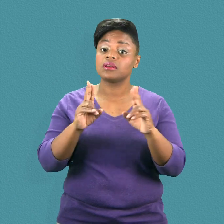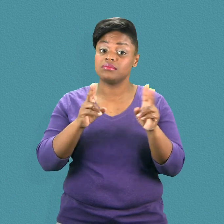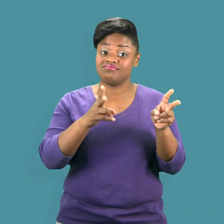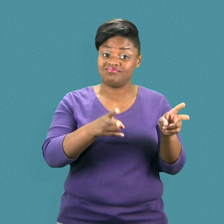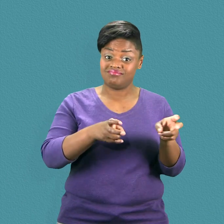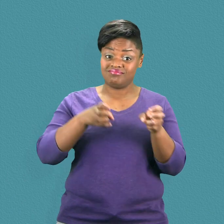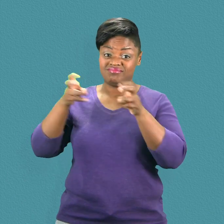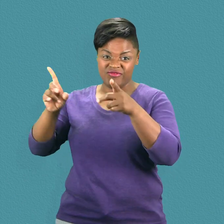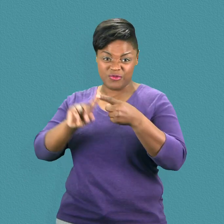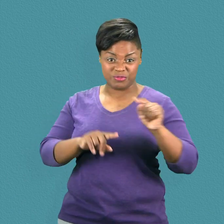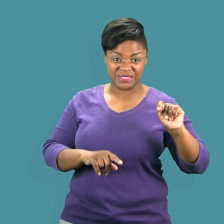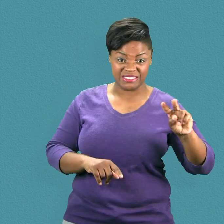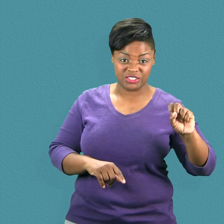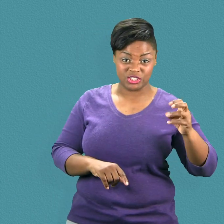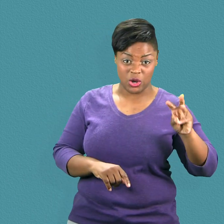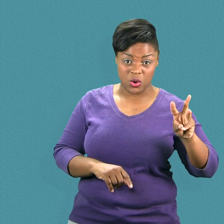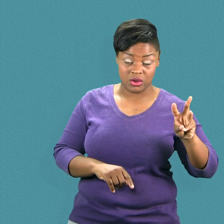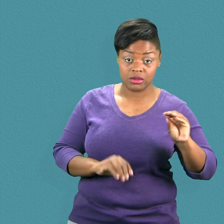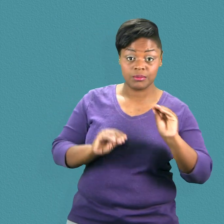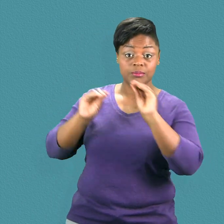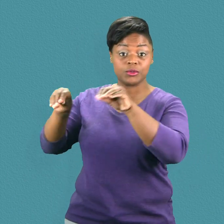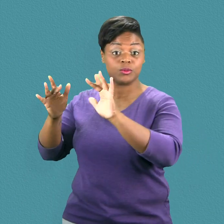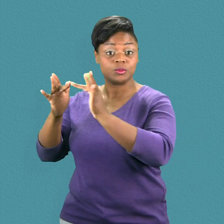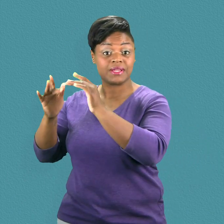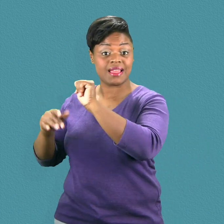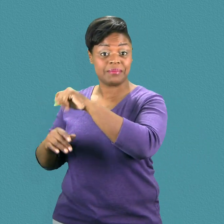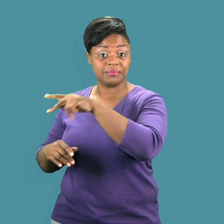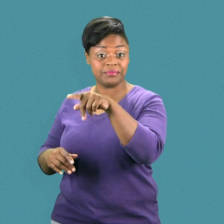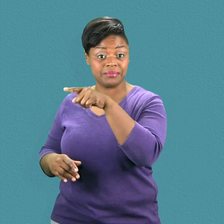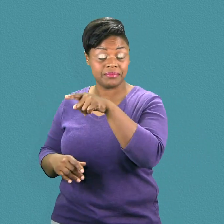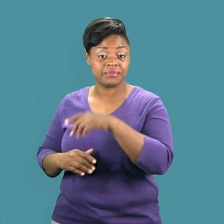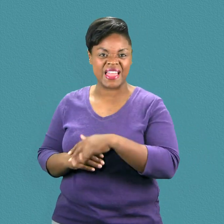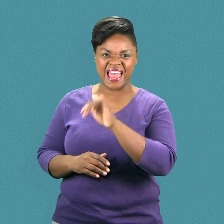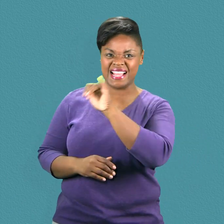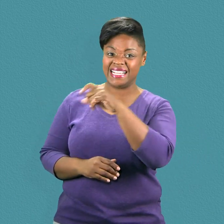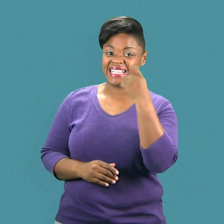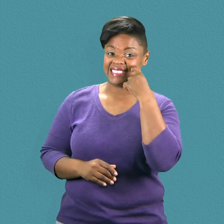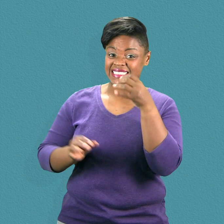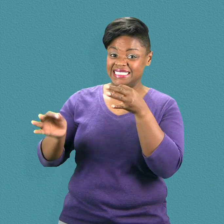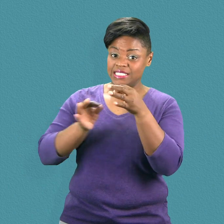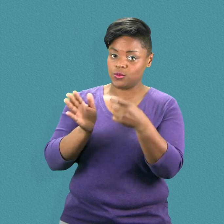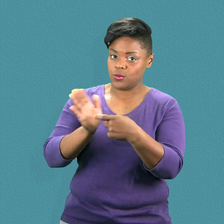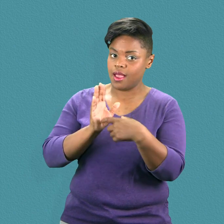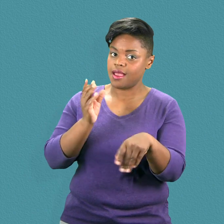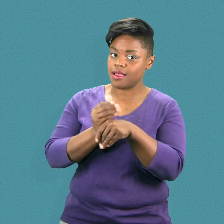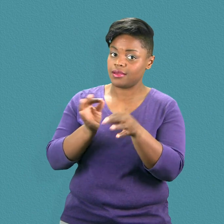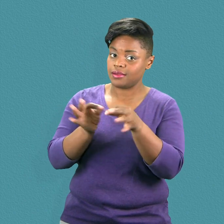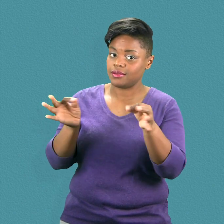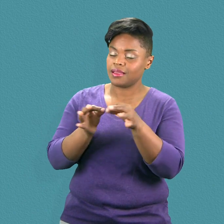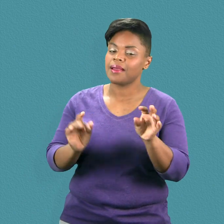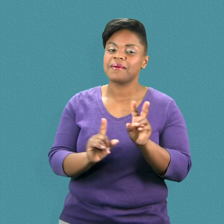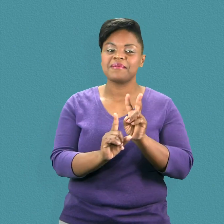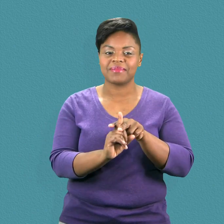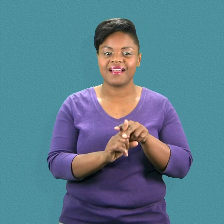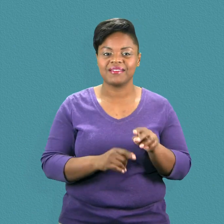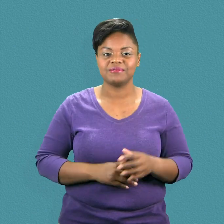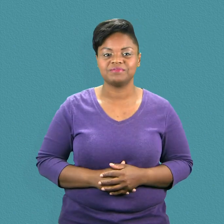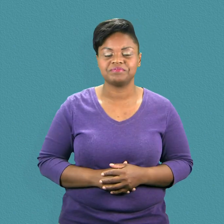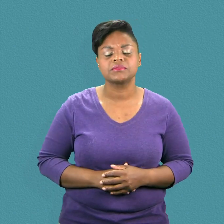distributors’ own websites or “apps.”